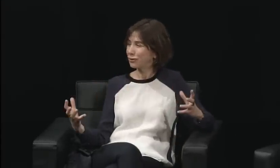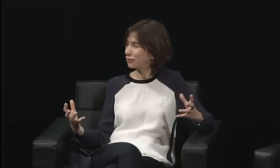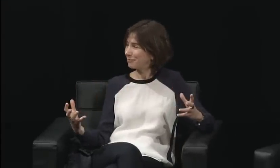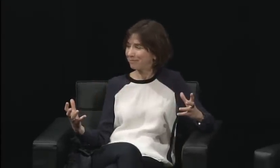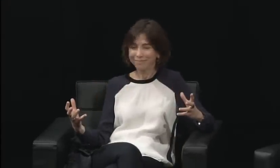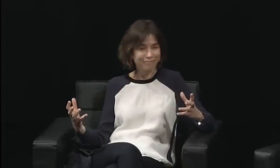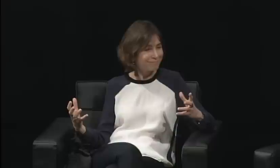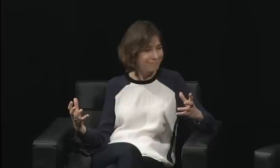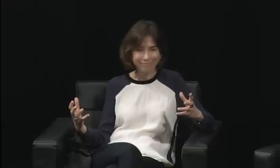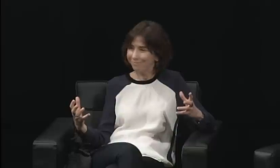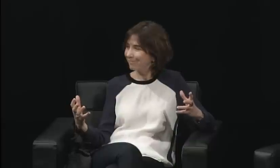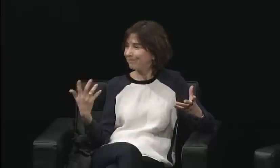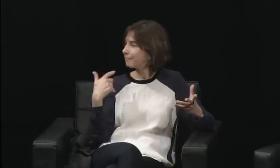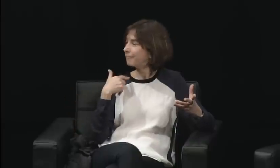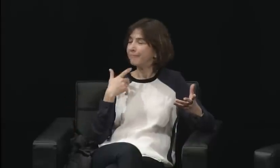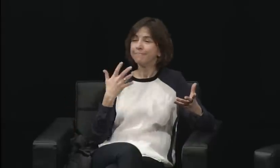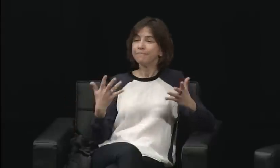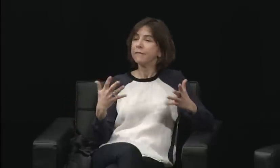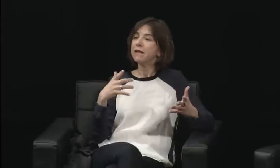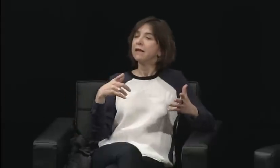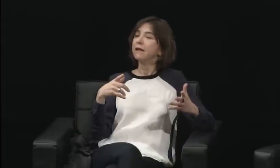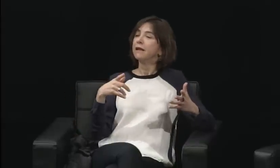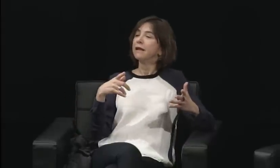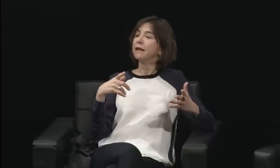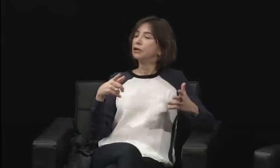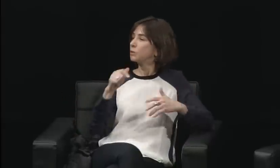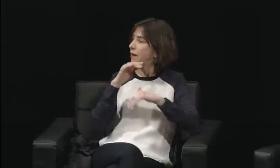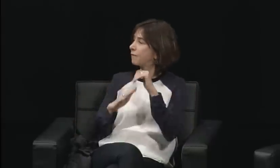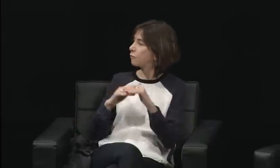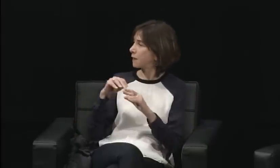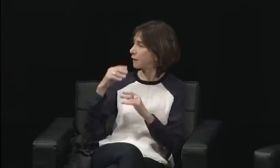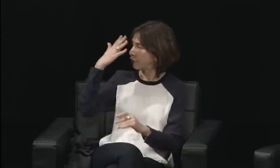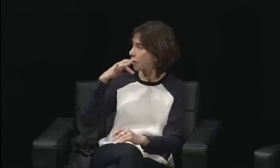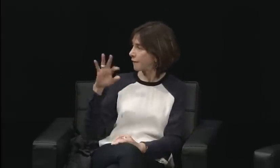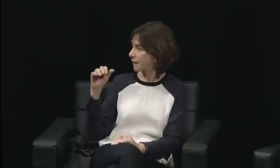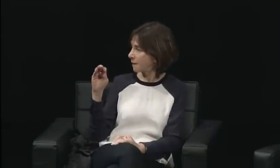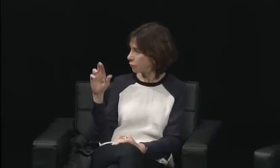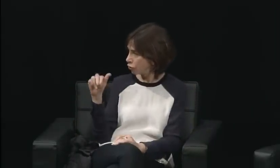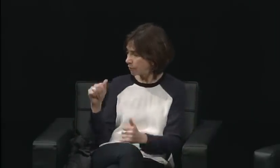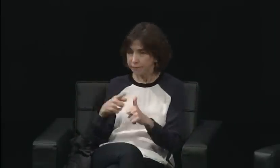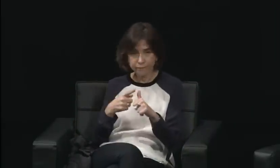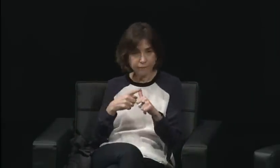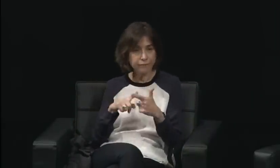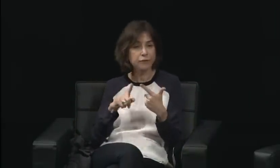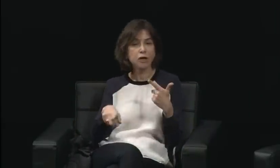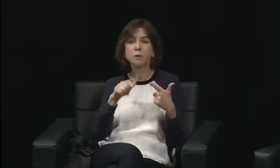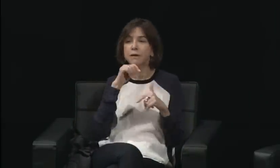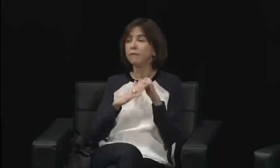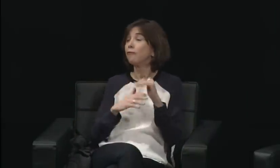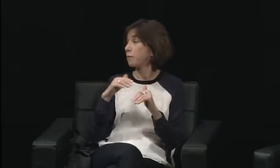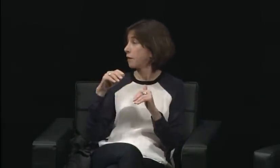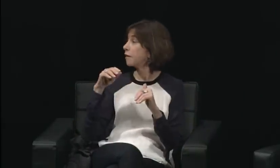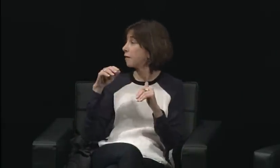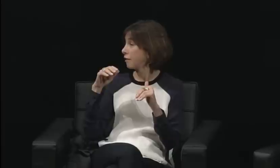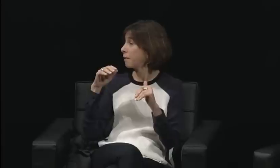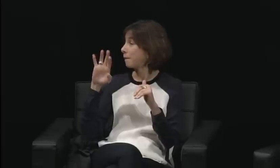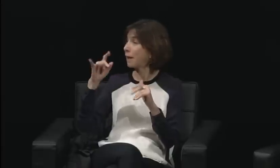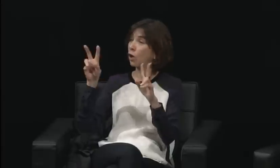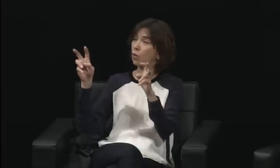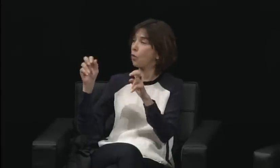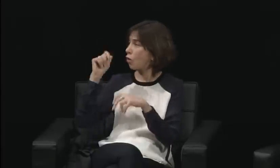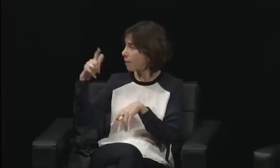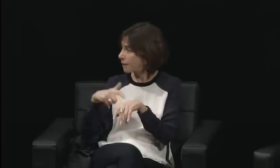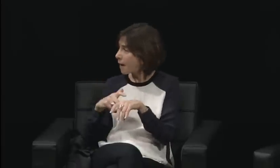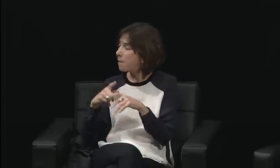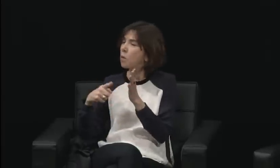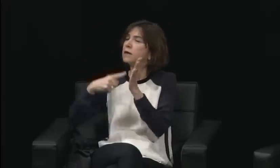There were a lot of issues between gender,